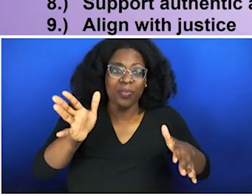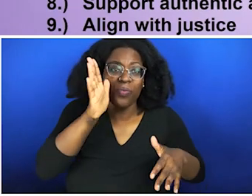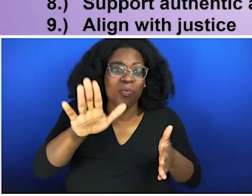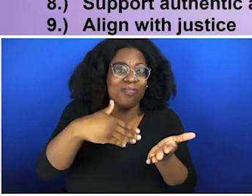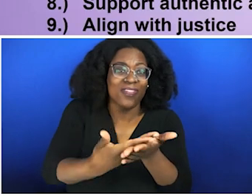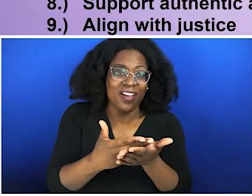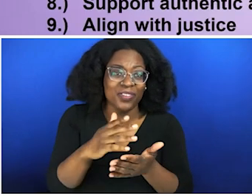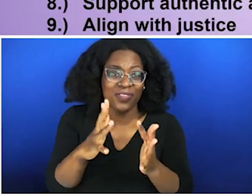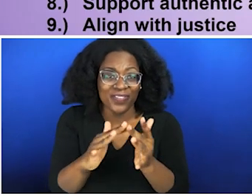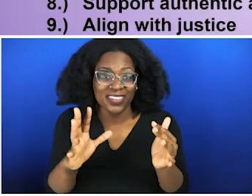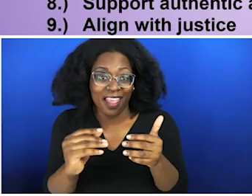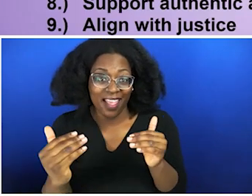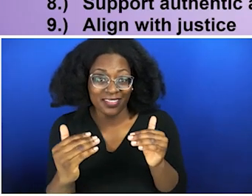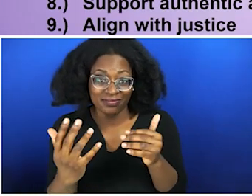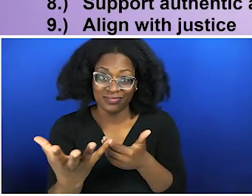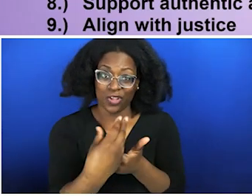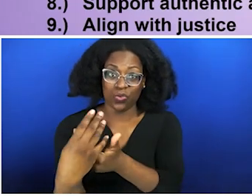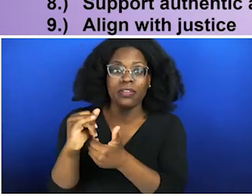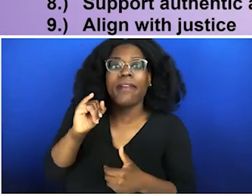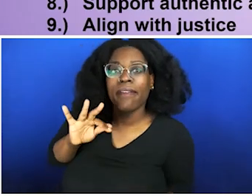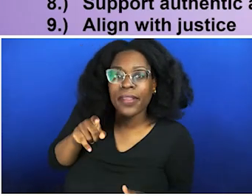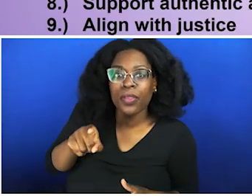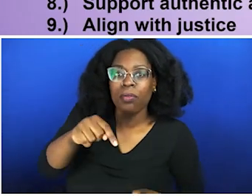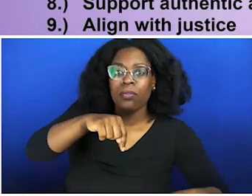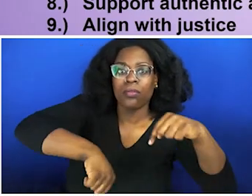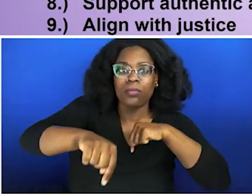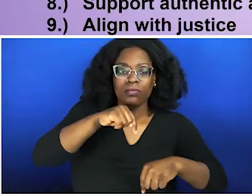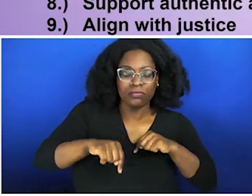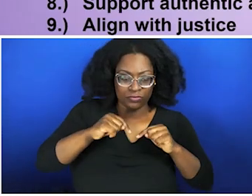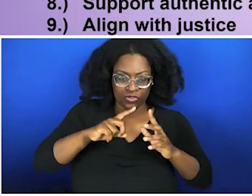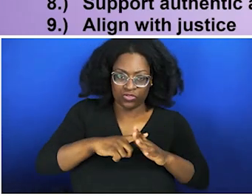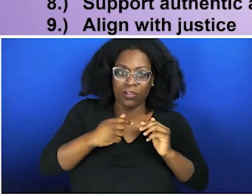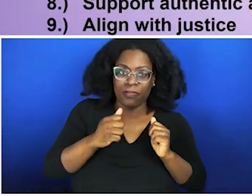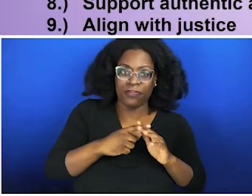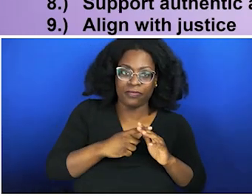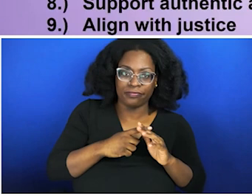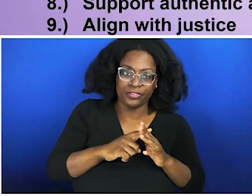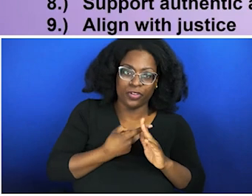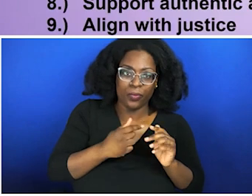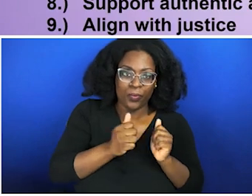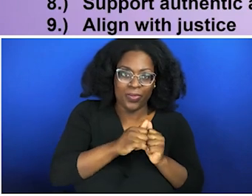inclusion. Because by addressing the poisons that we've been implanted with living in this